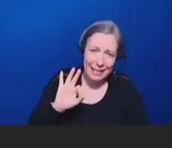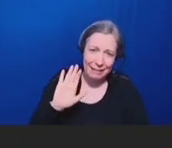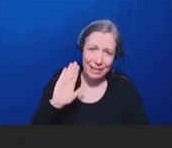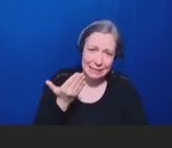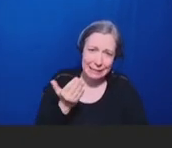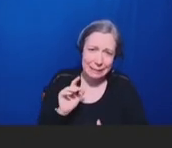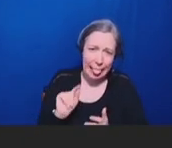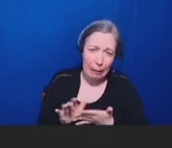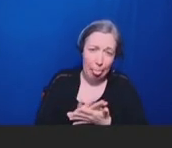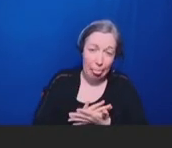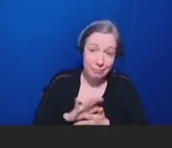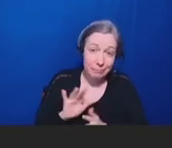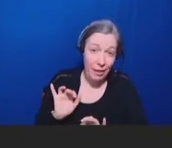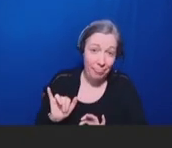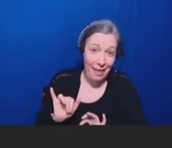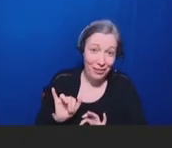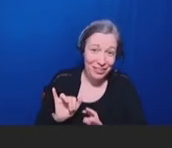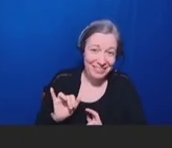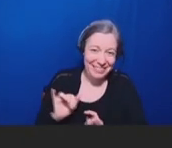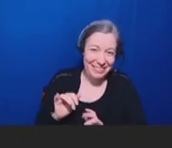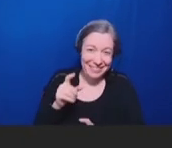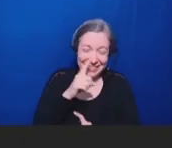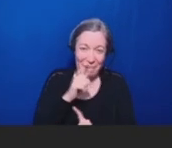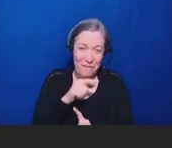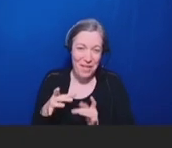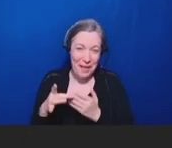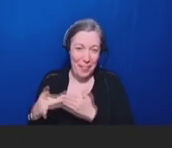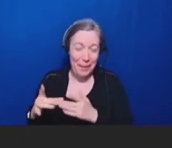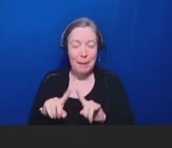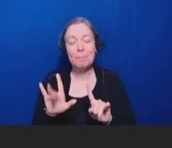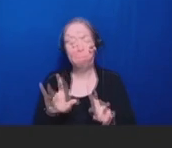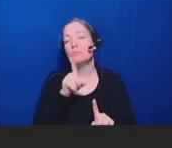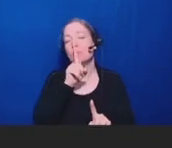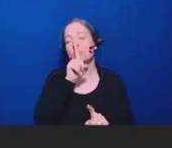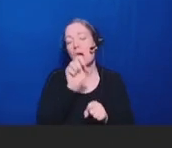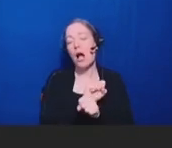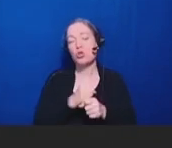But in true disclosure, I actually do PN2 [spelled phonetically] grants on the topic